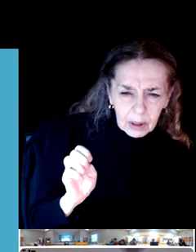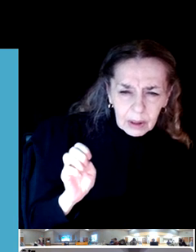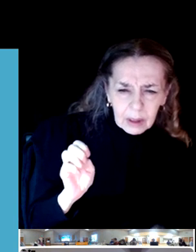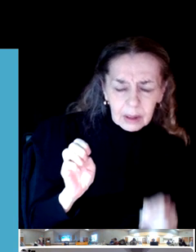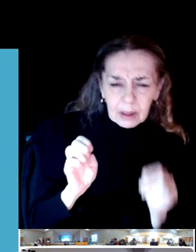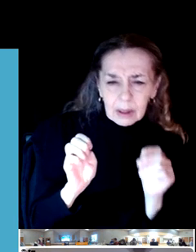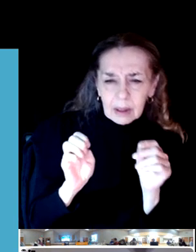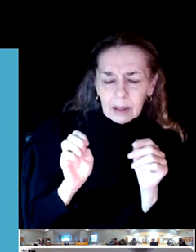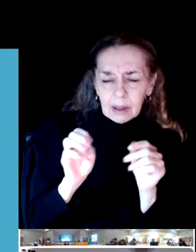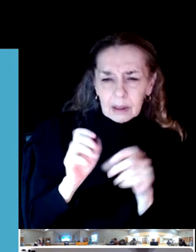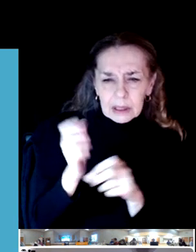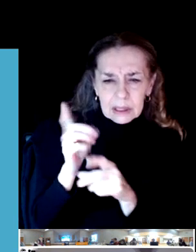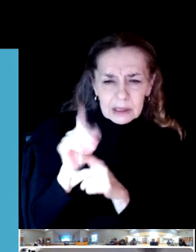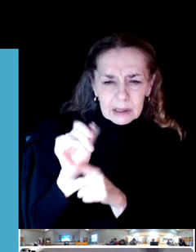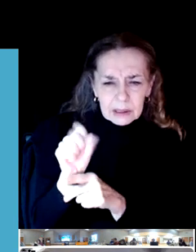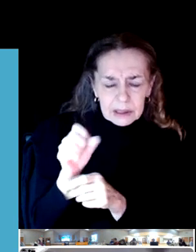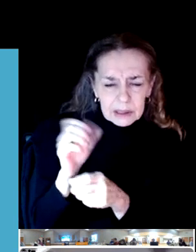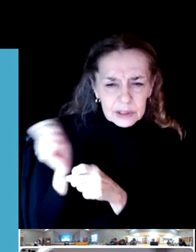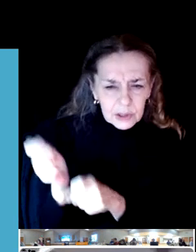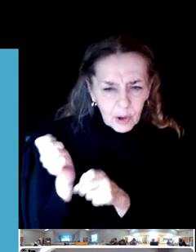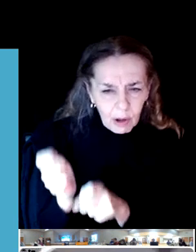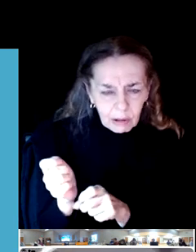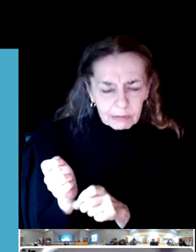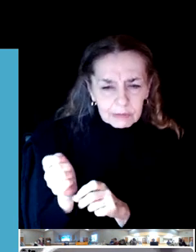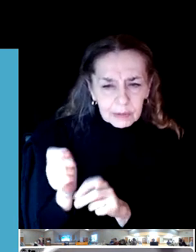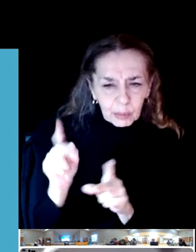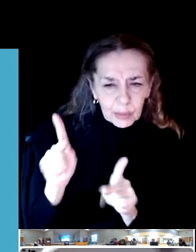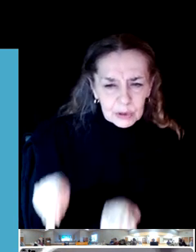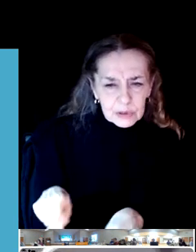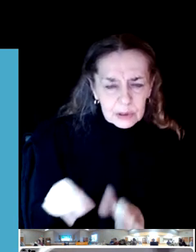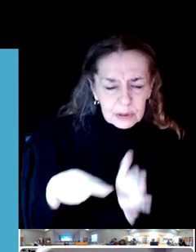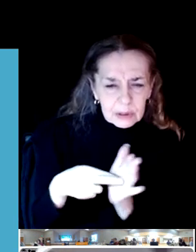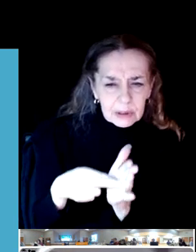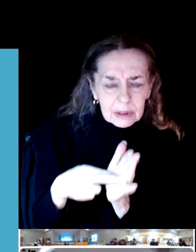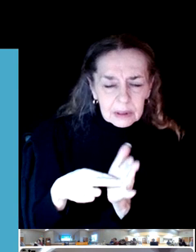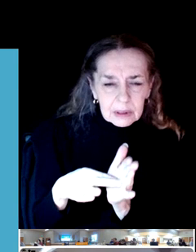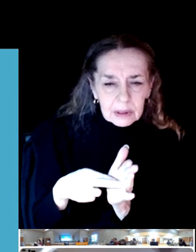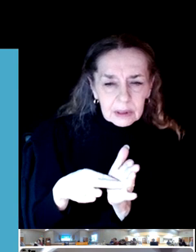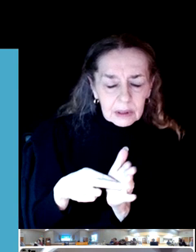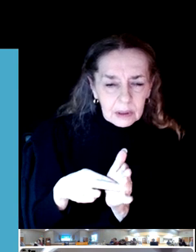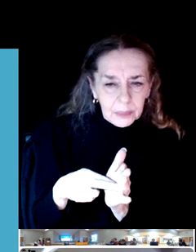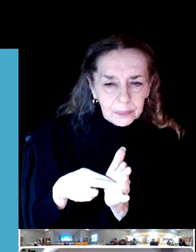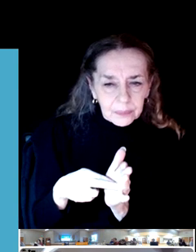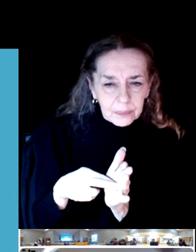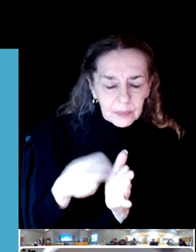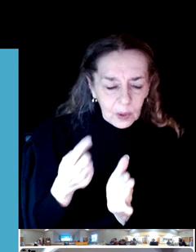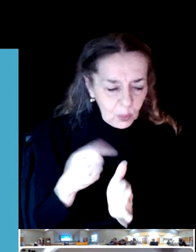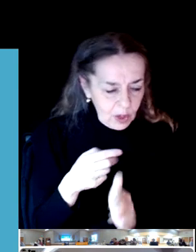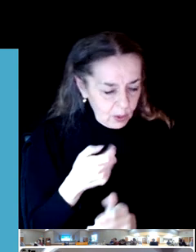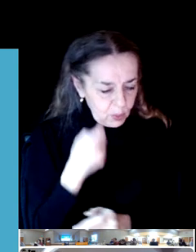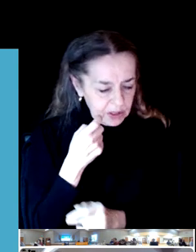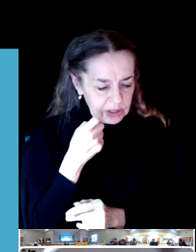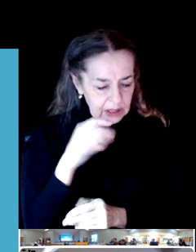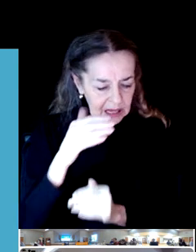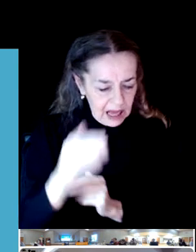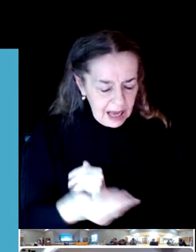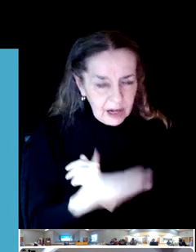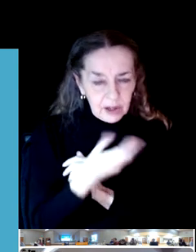One thing I'll say about disc golf is we just hired a new athletics coordinator.